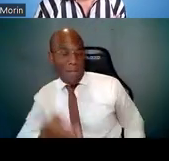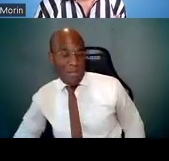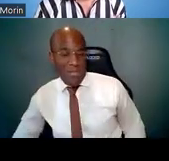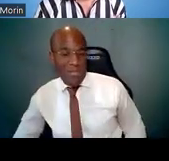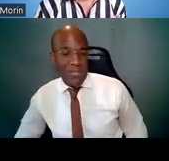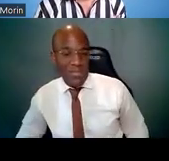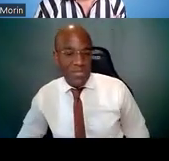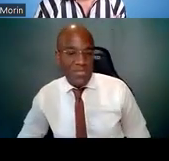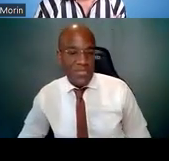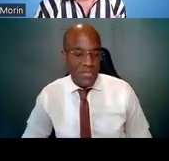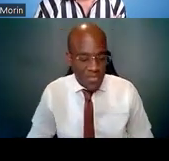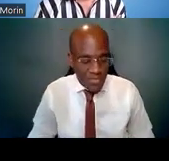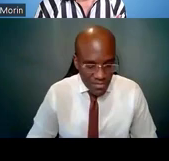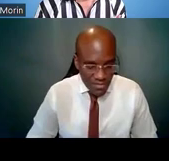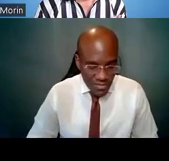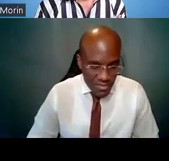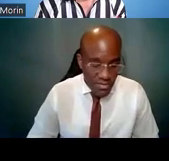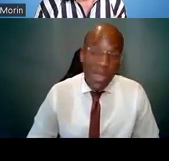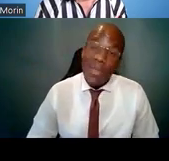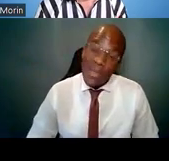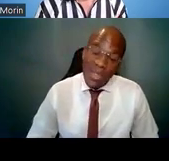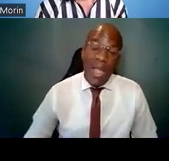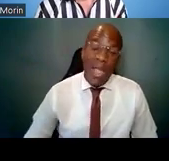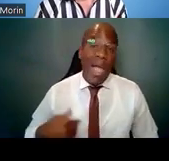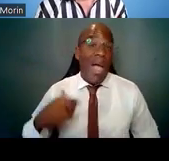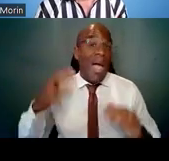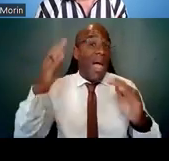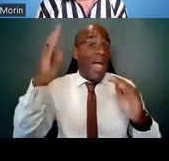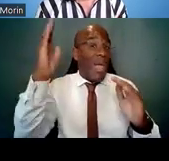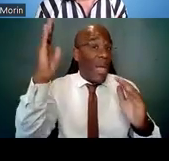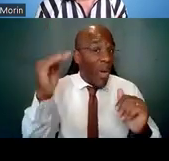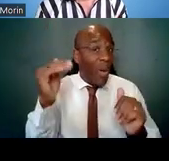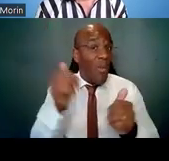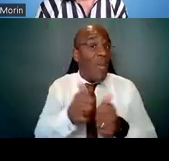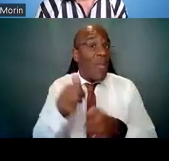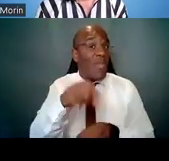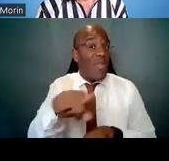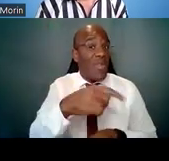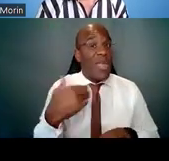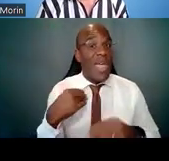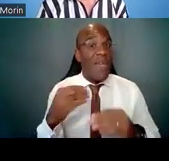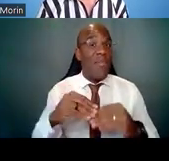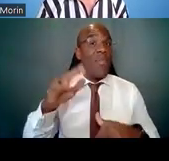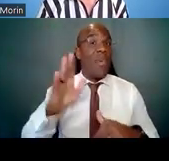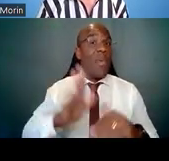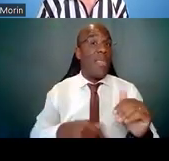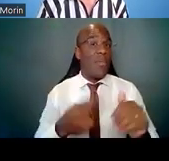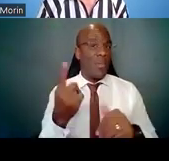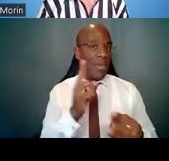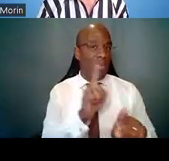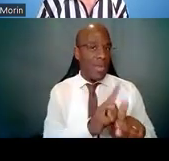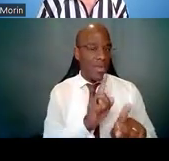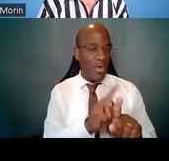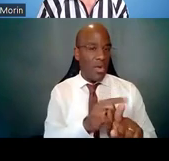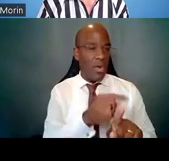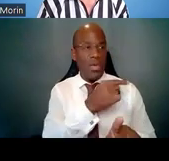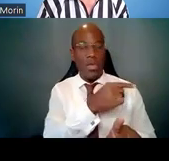Well, I hope that most of you have more than one mentor. Lynn has already identified reasons why.